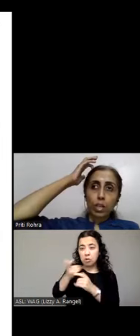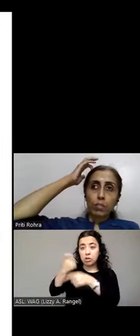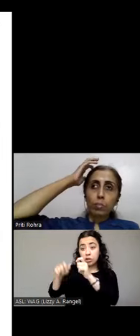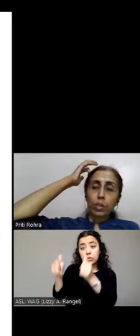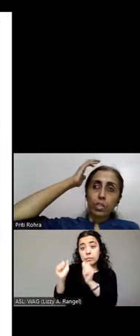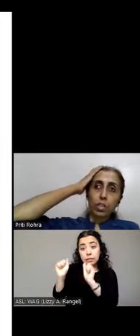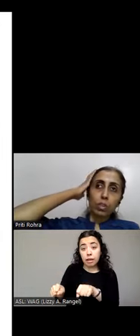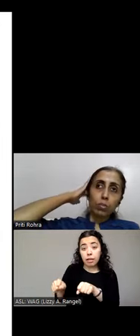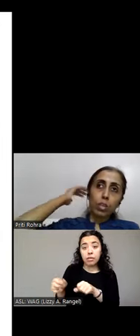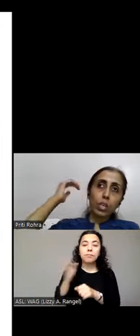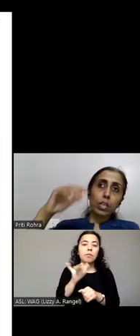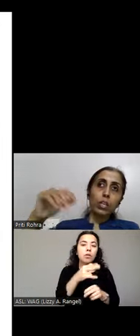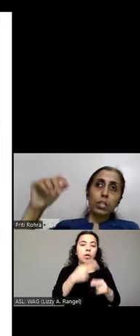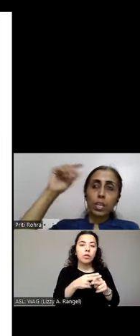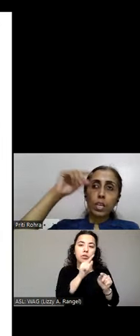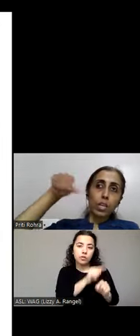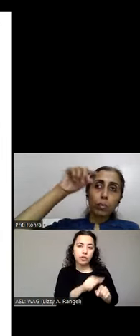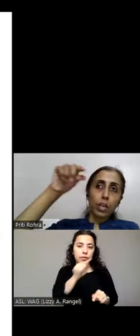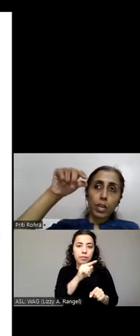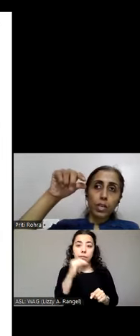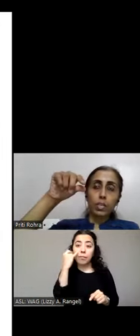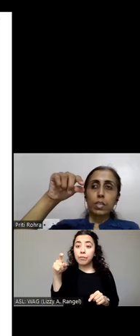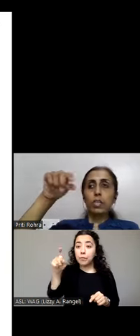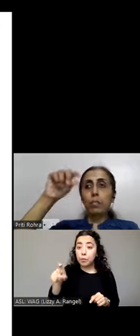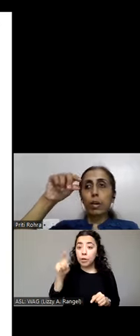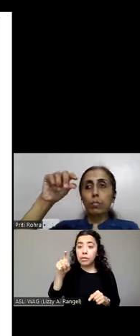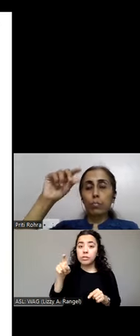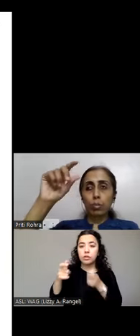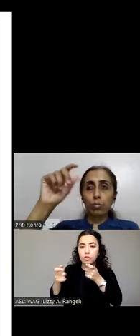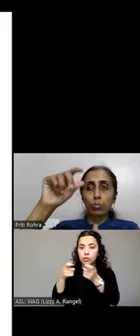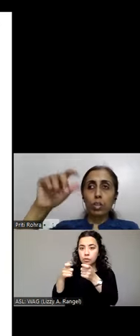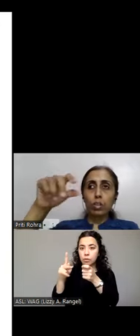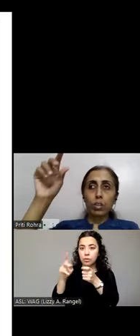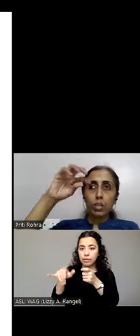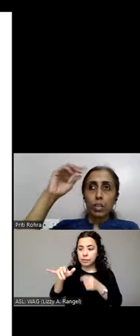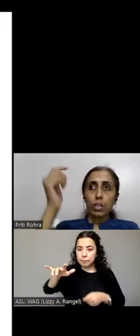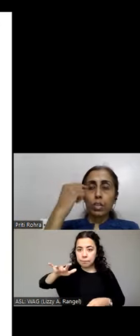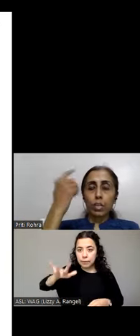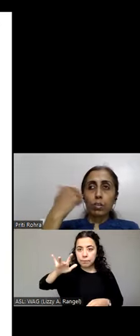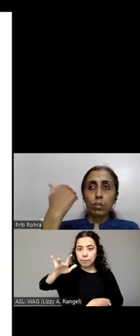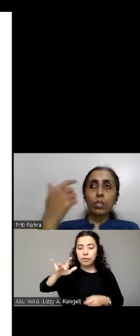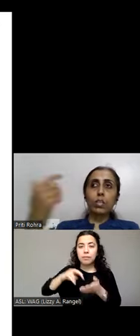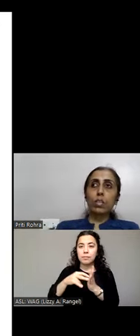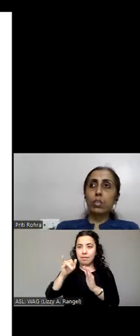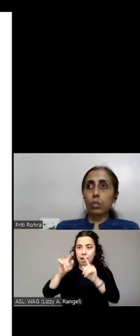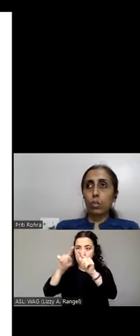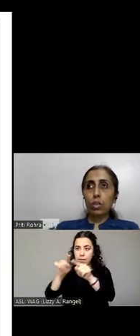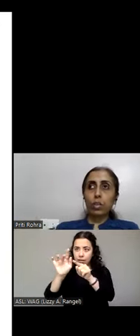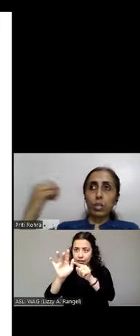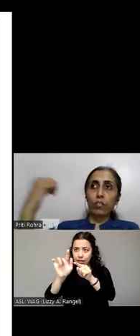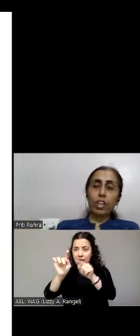when you press the control key the area behind the mouse pointer, a circle is drawn. The effect